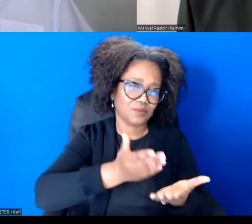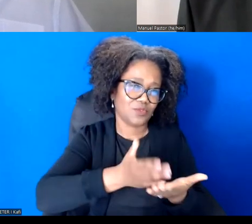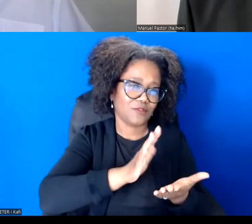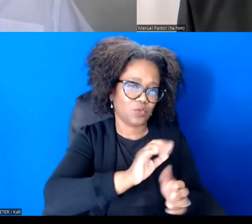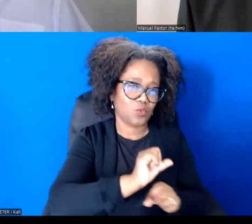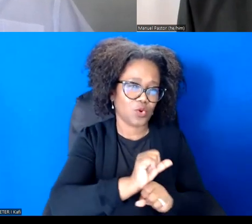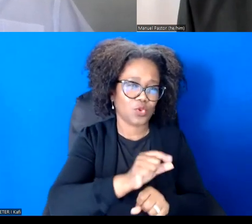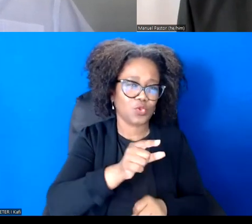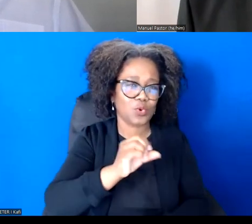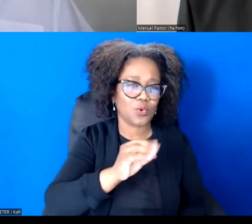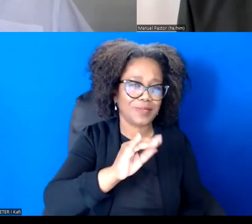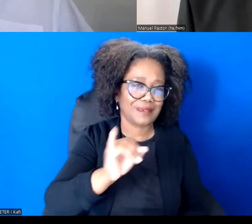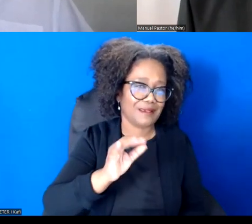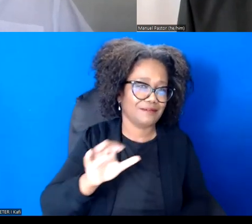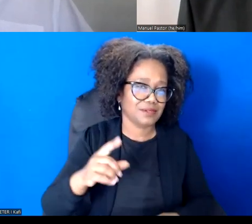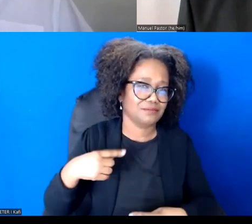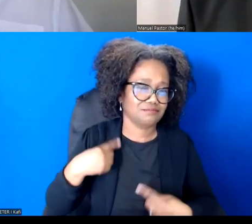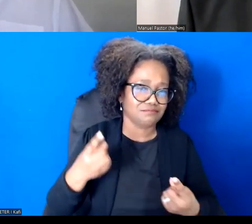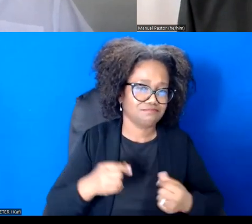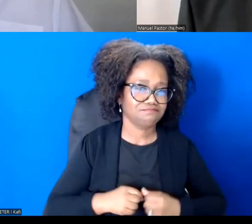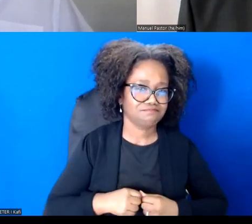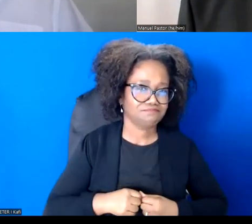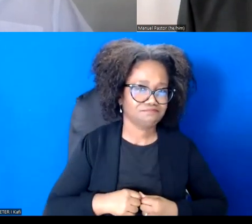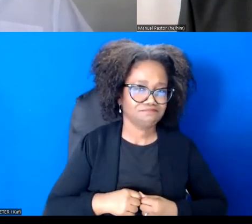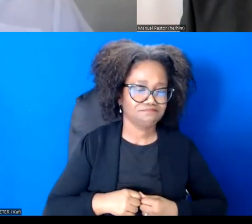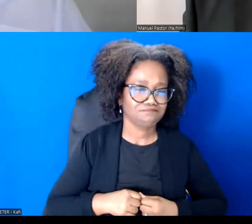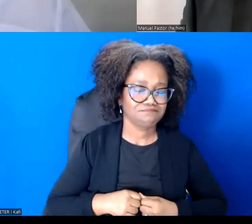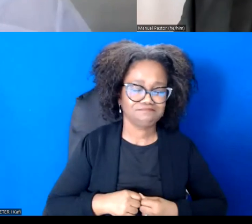And I think in terms of going forward, I'm reminded of a paraphrase, I think a Native